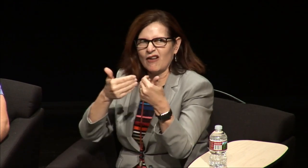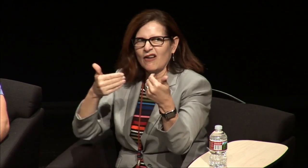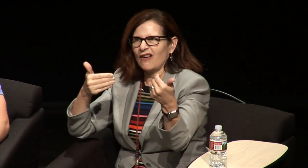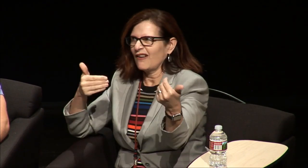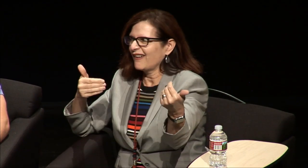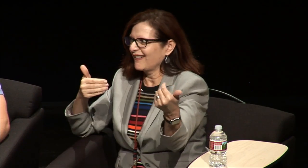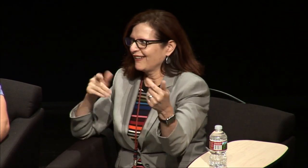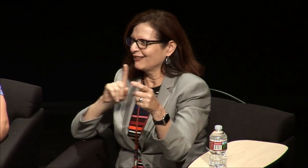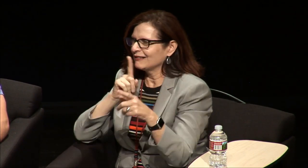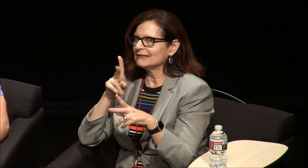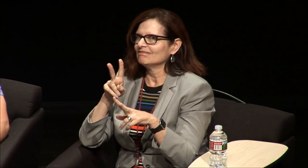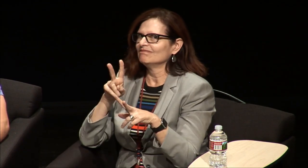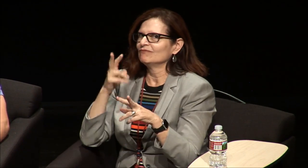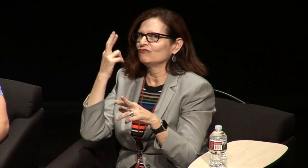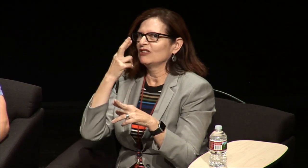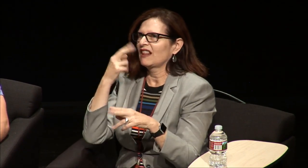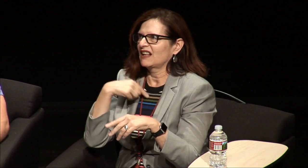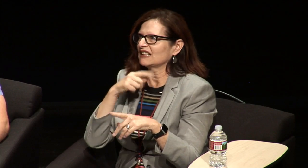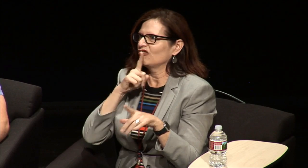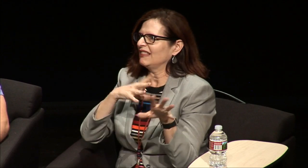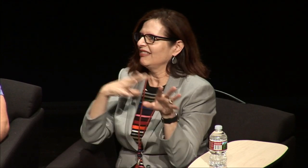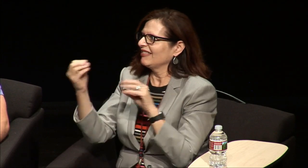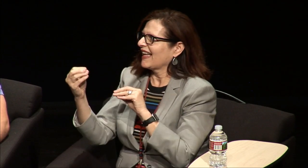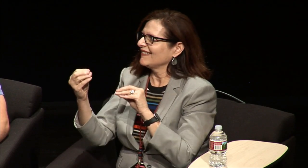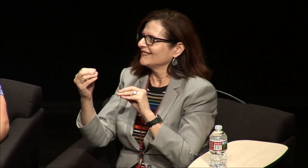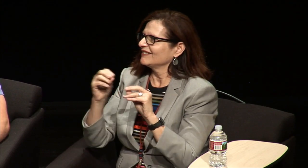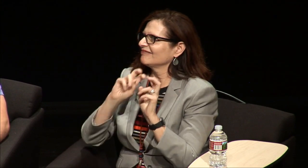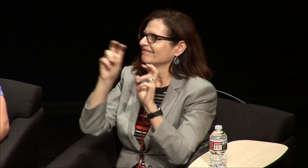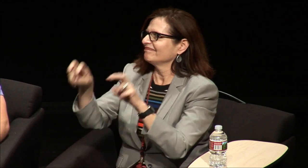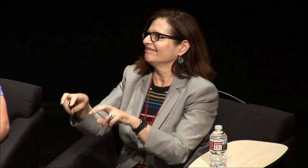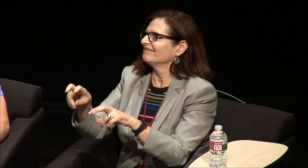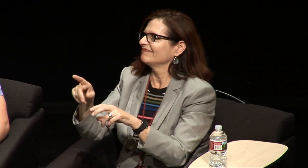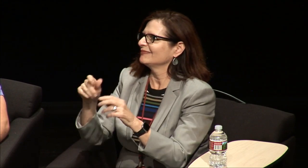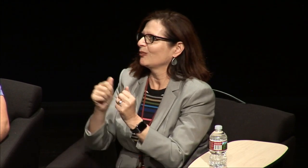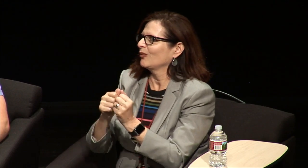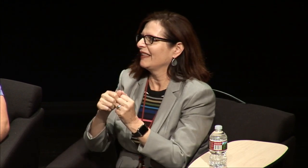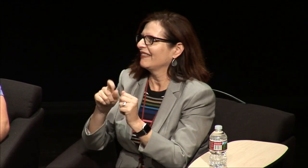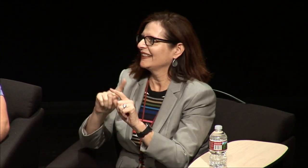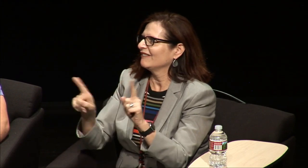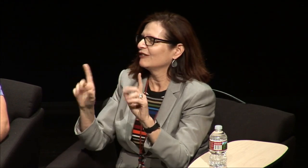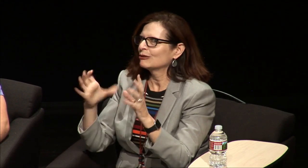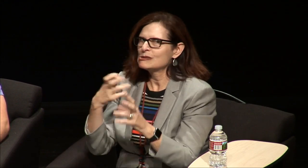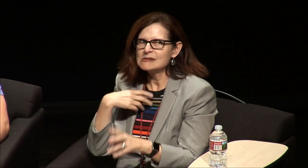to see them in the distance felt very real and I realized that I was in a